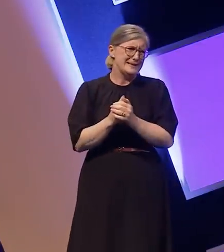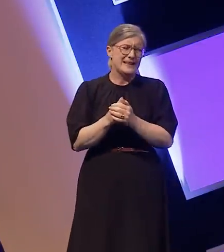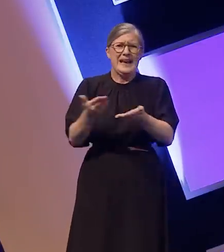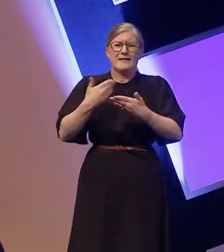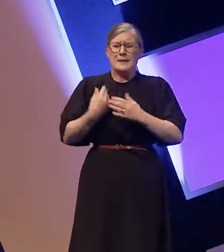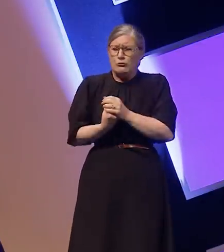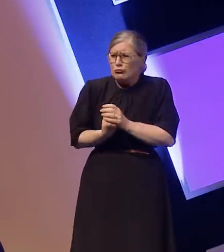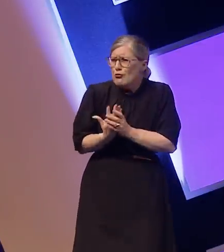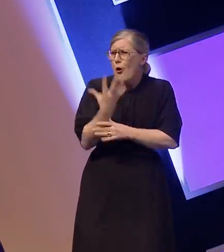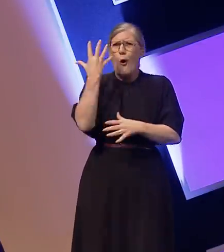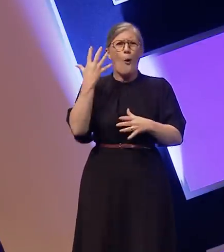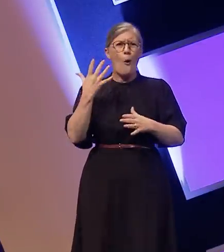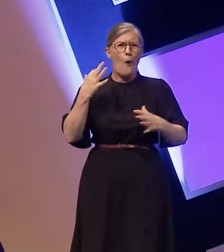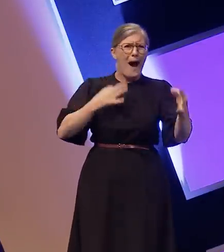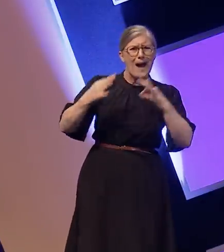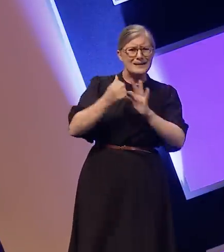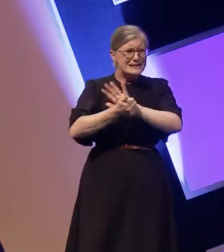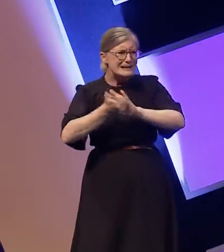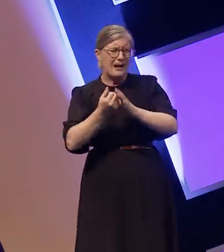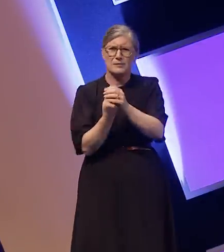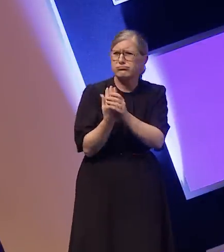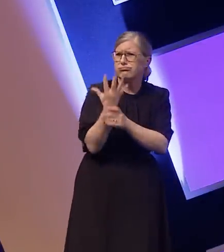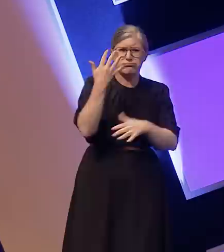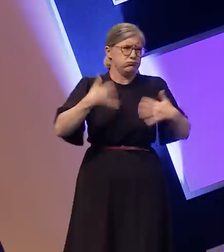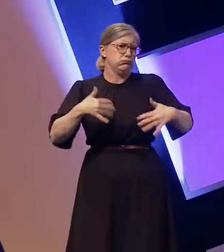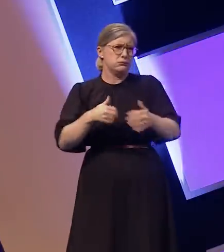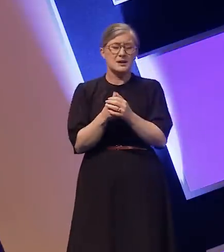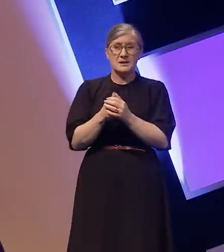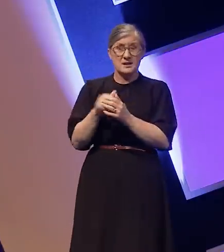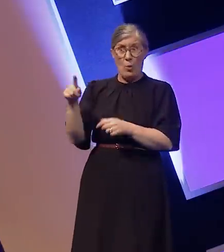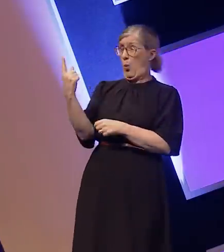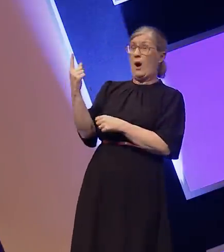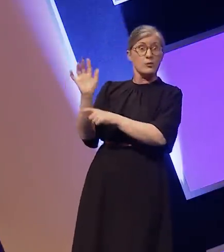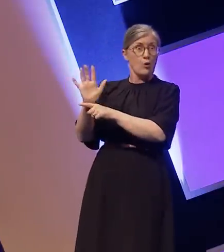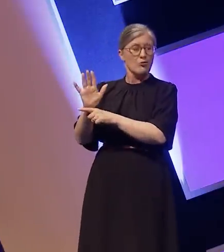my skills as an actor. They were the only programme prepared to take on a regular character who